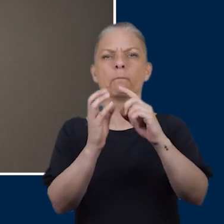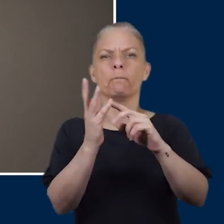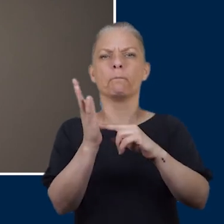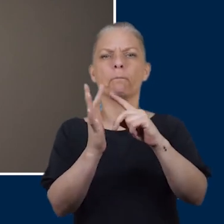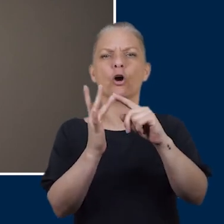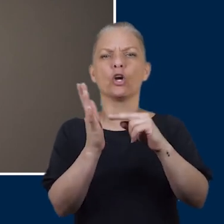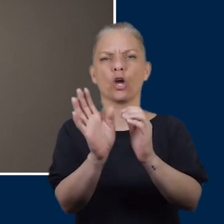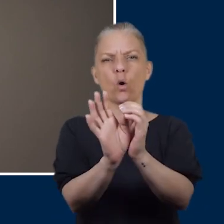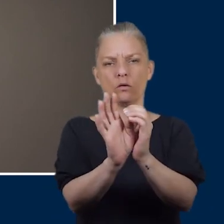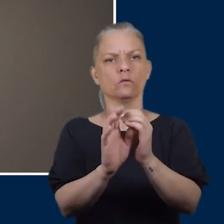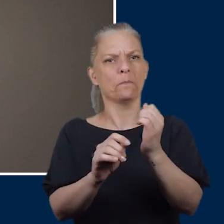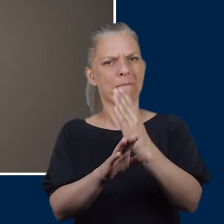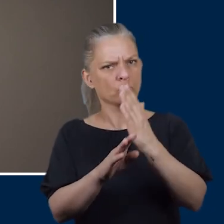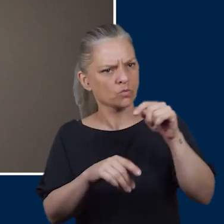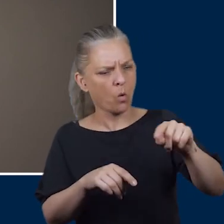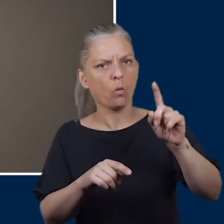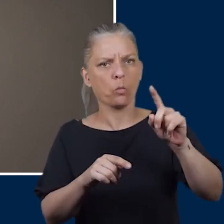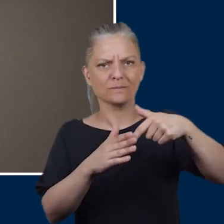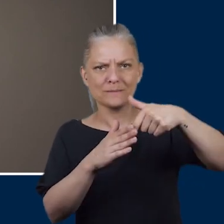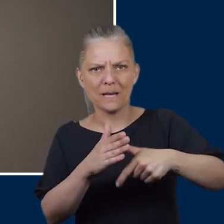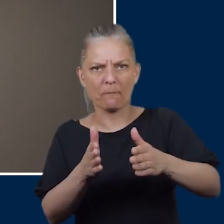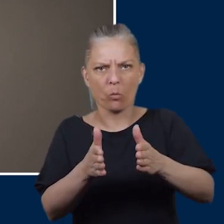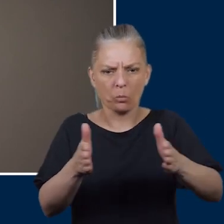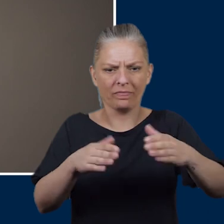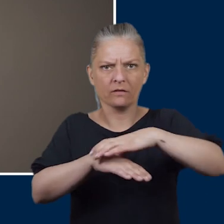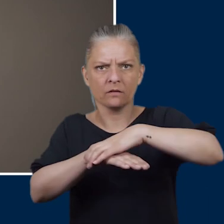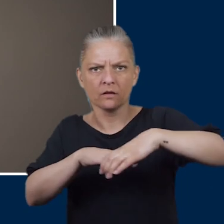depth and width actually accommodates your foot which helps to prevent any ulceration.